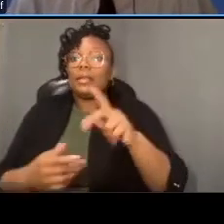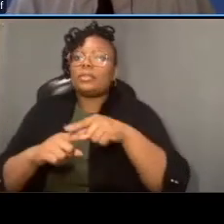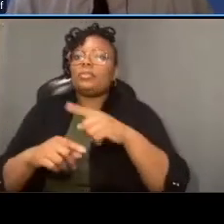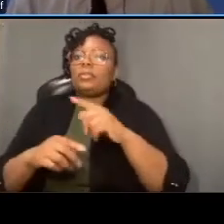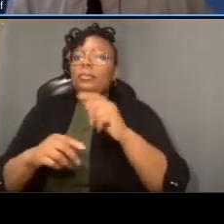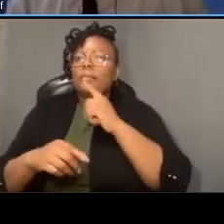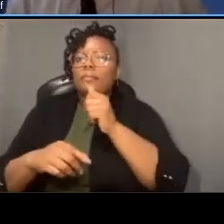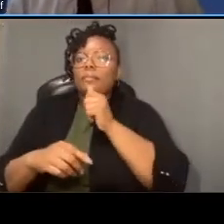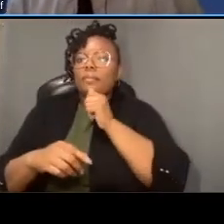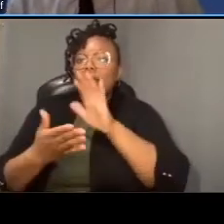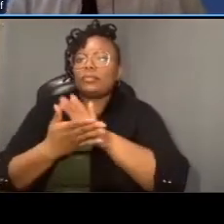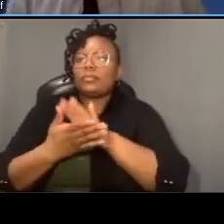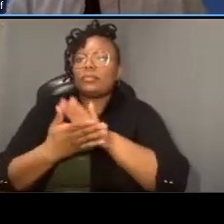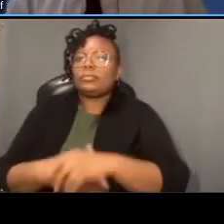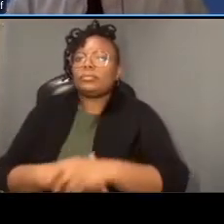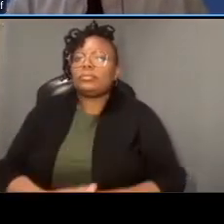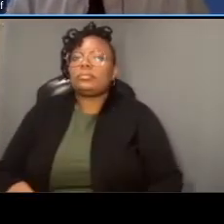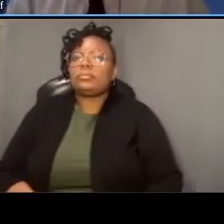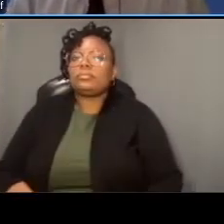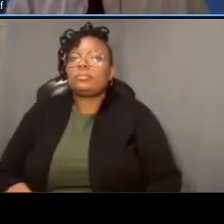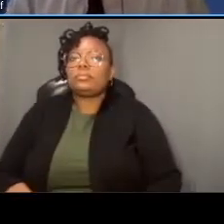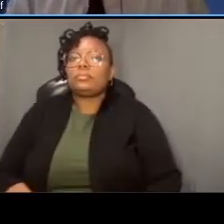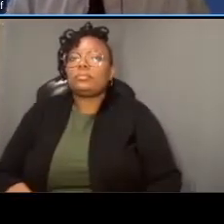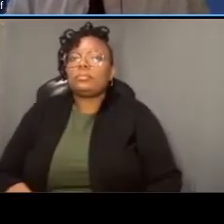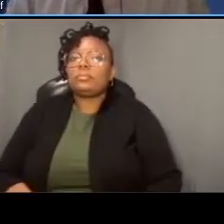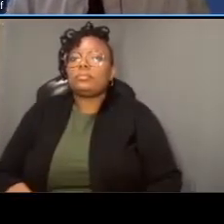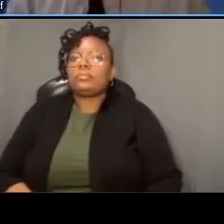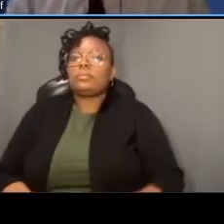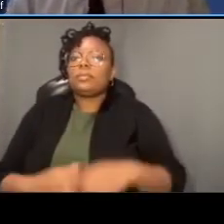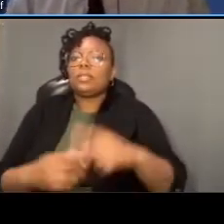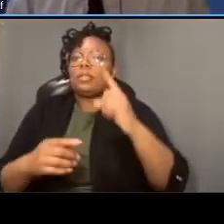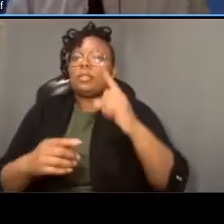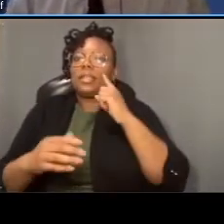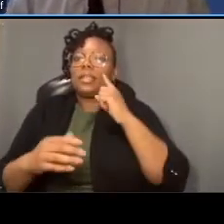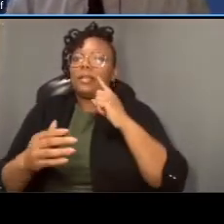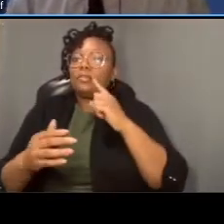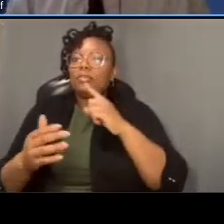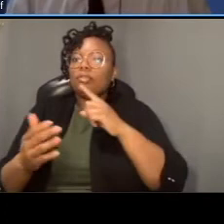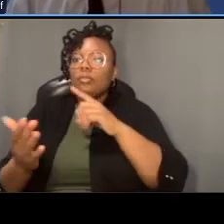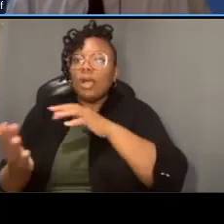lot of kids they're all dc residents or many of them are and we give those kids to safety too